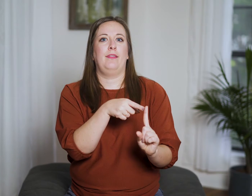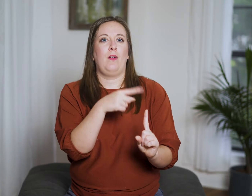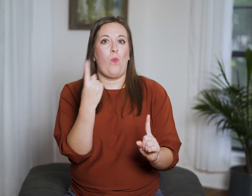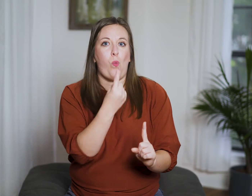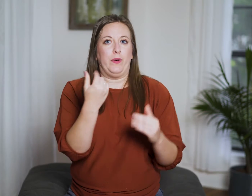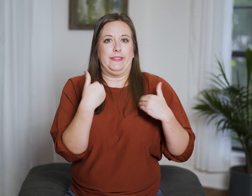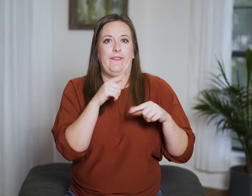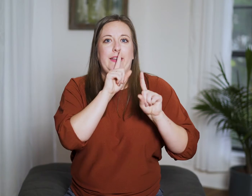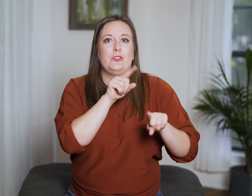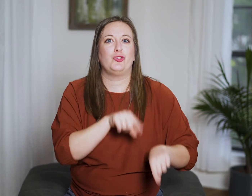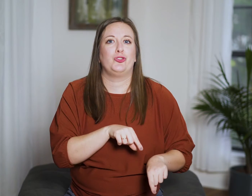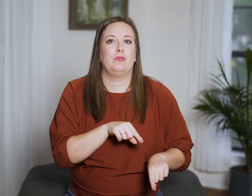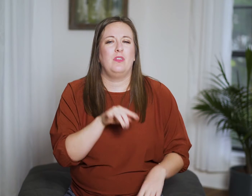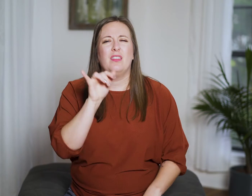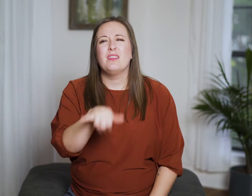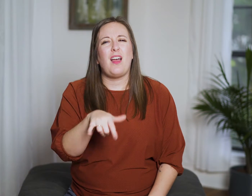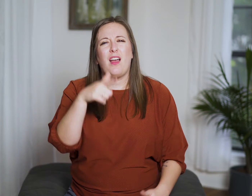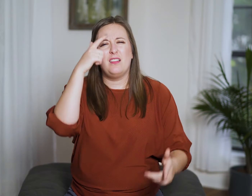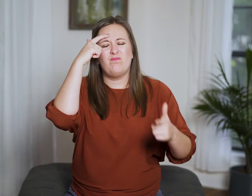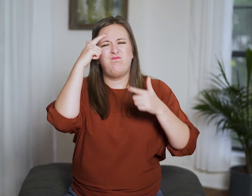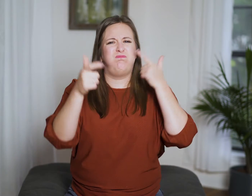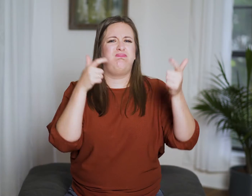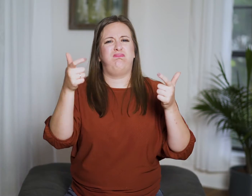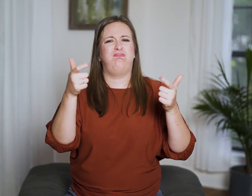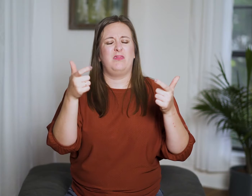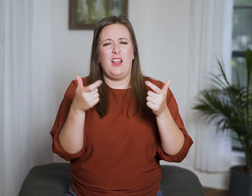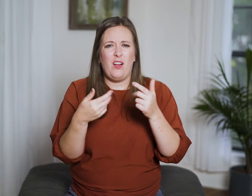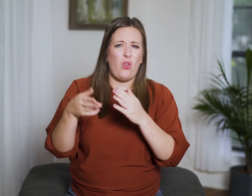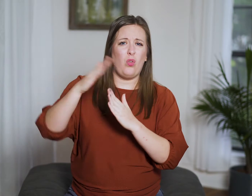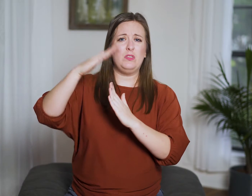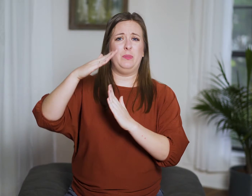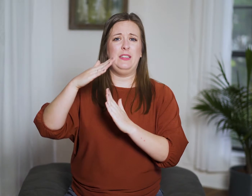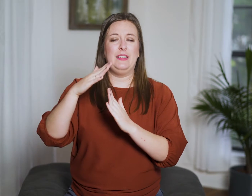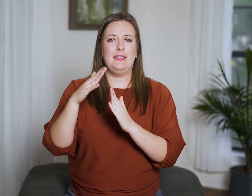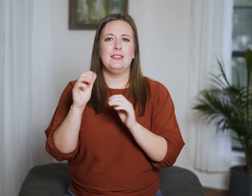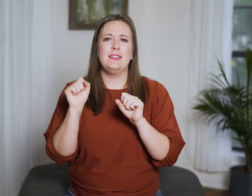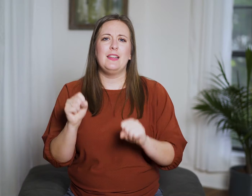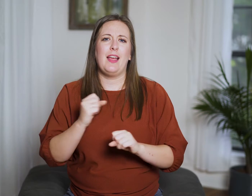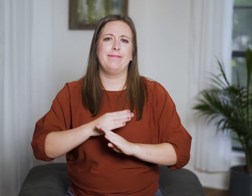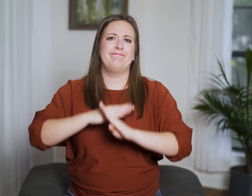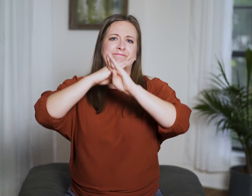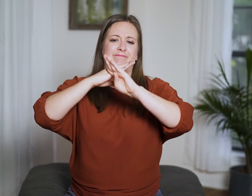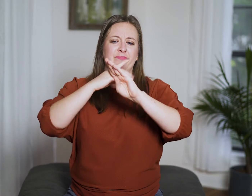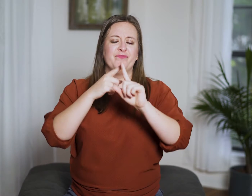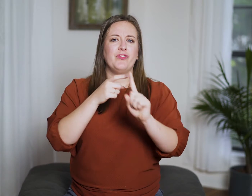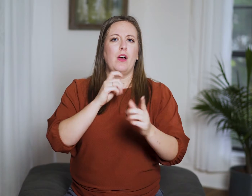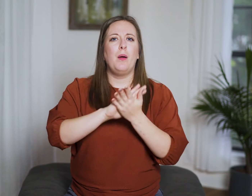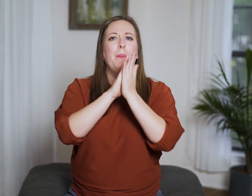and have all the answers. That’s arrogant and ultimately keeps you from being the